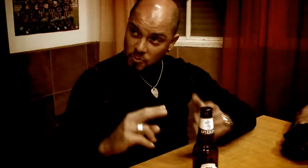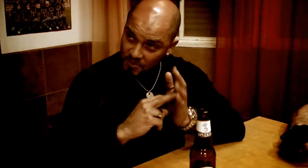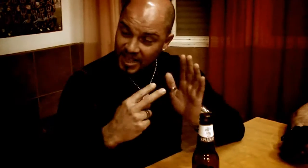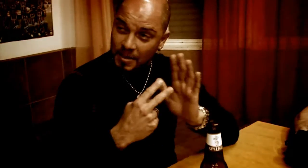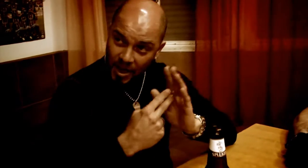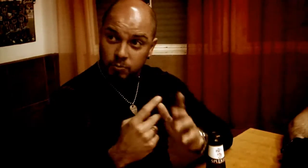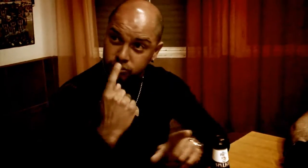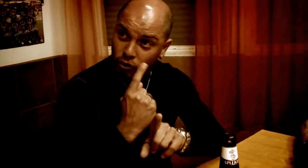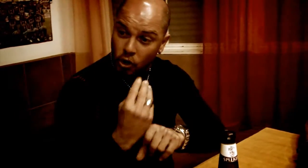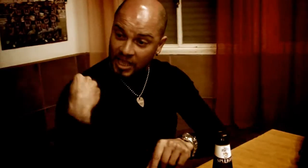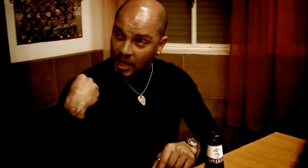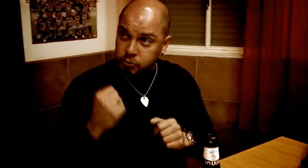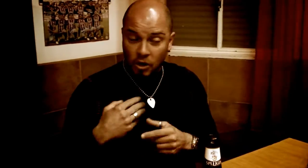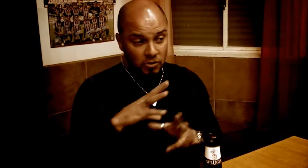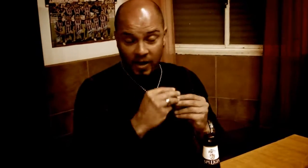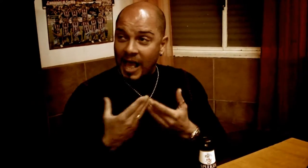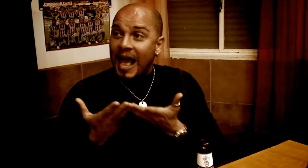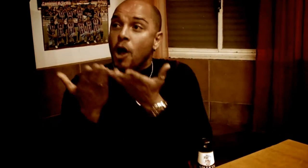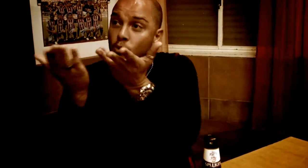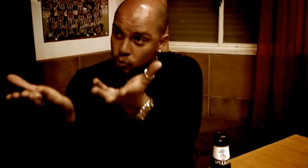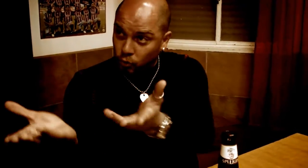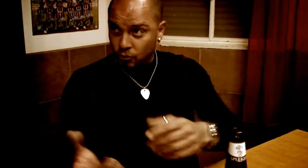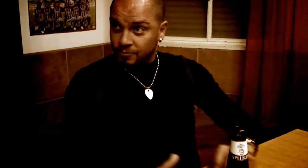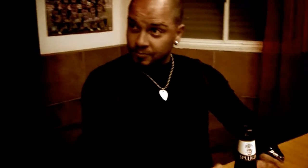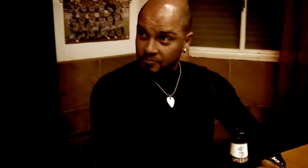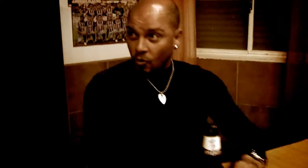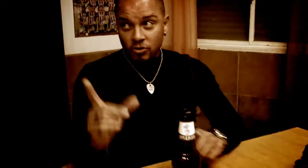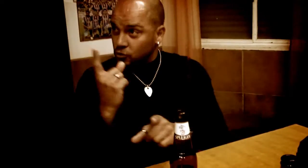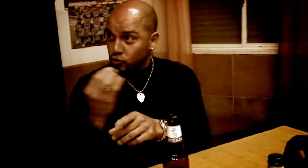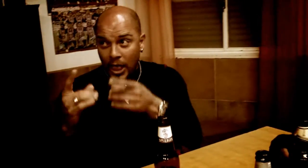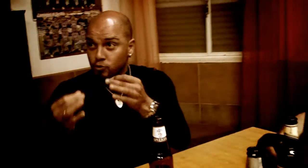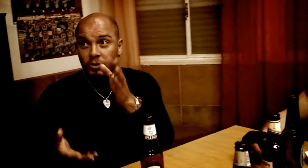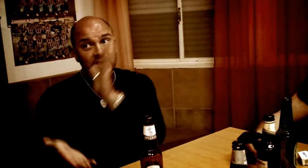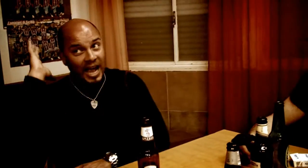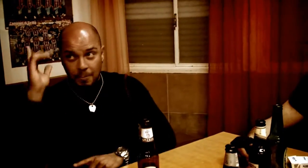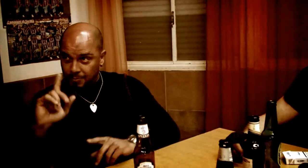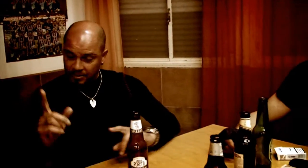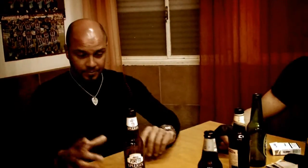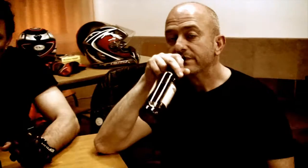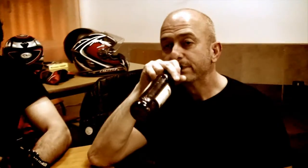the problem is that if there avvisavi we could help. It is not right for you to run away as well ...